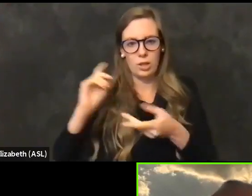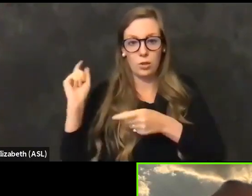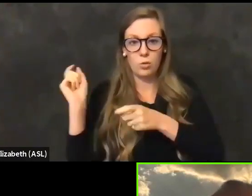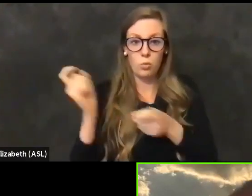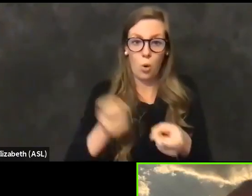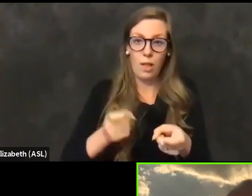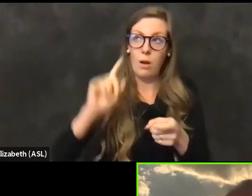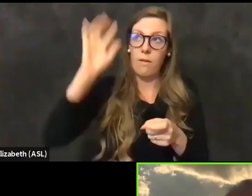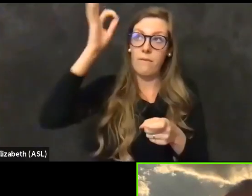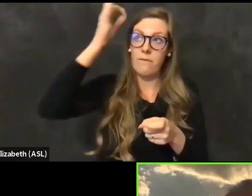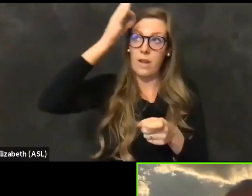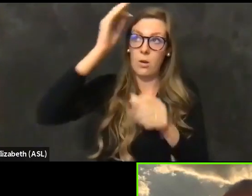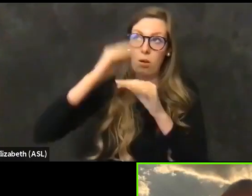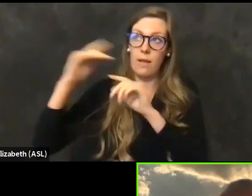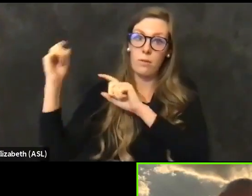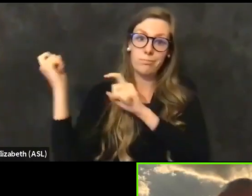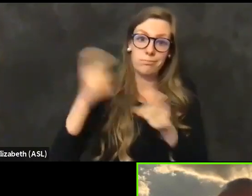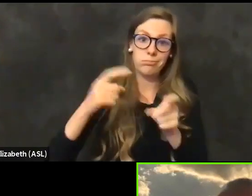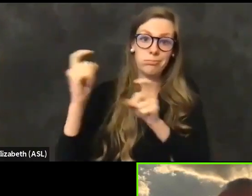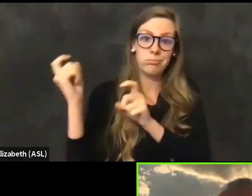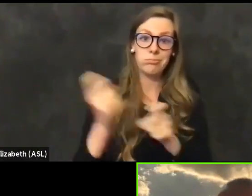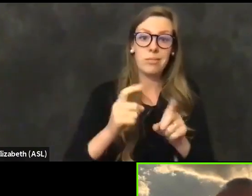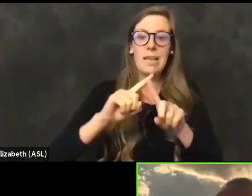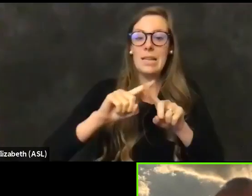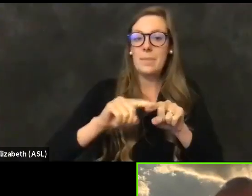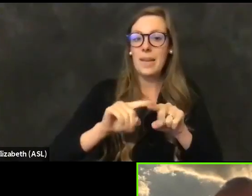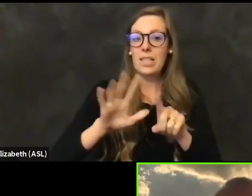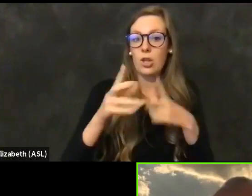state, is based on your effectiveness of getting those in people's arms.